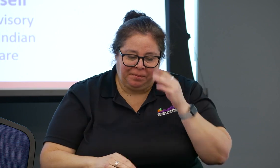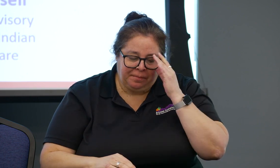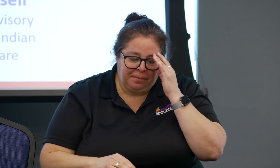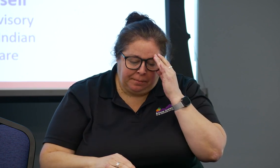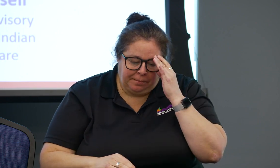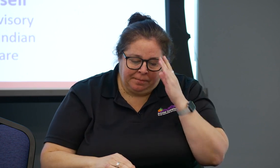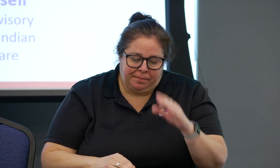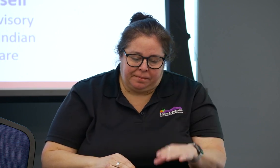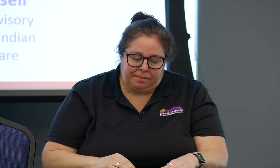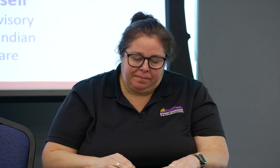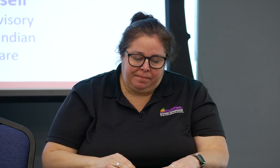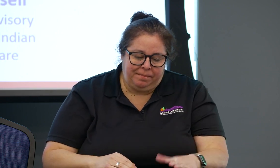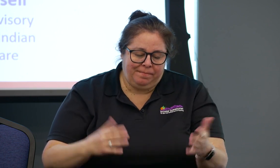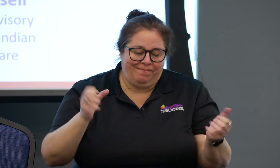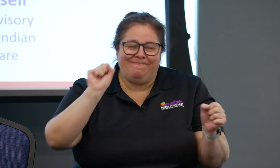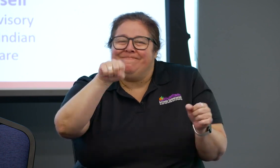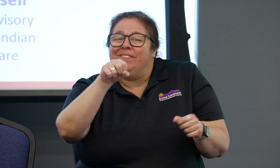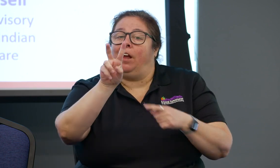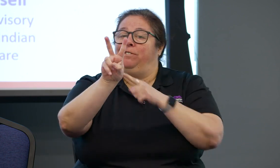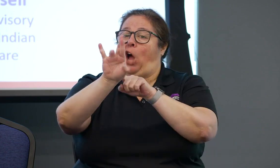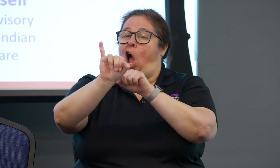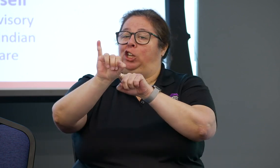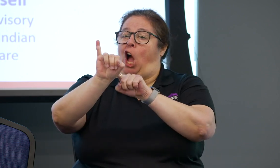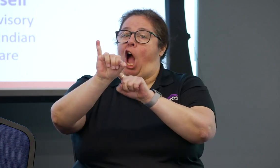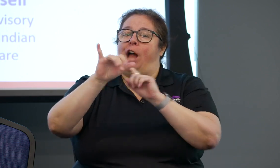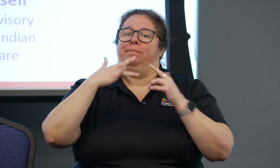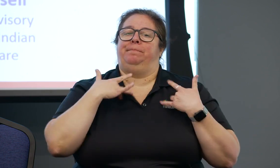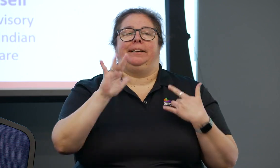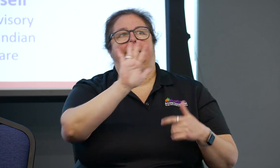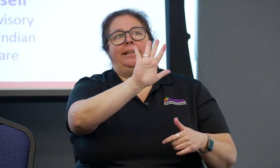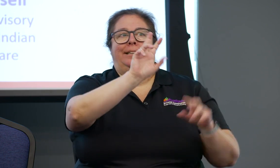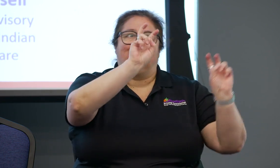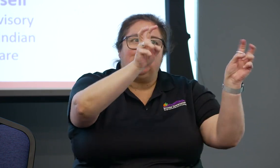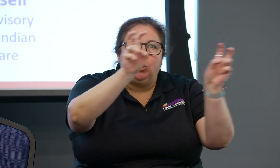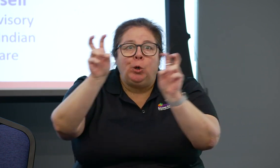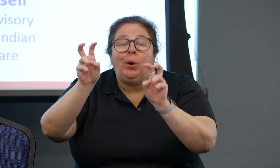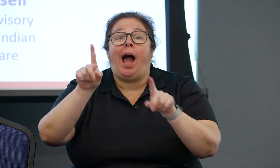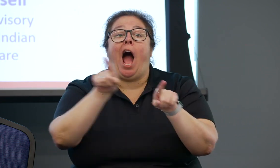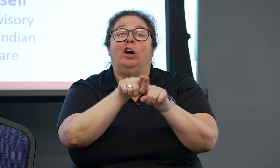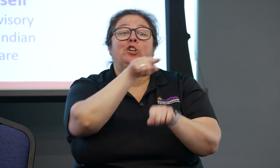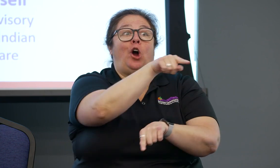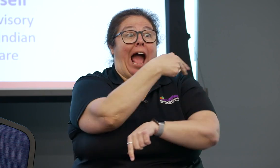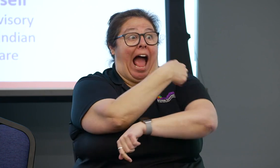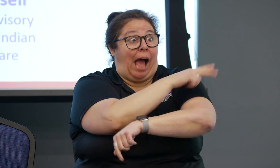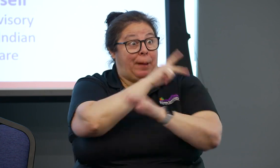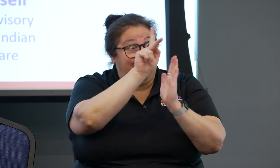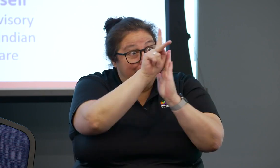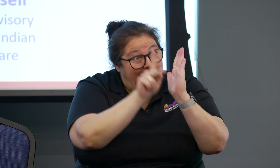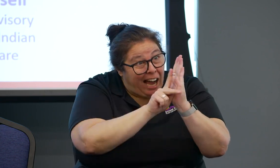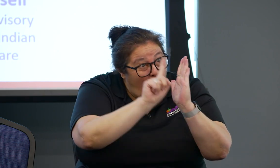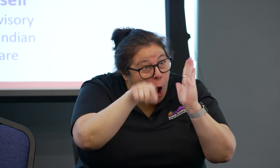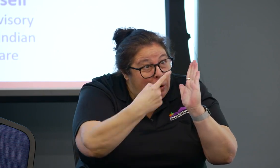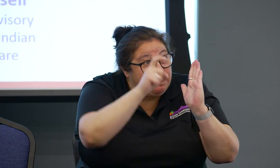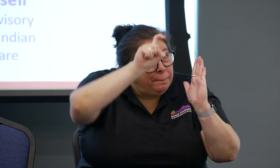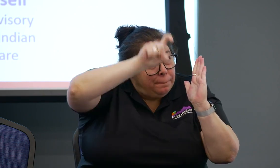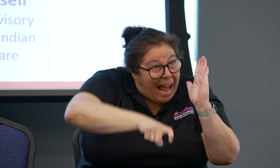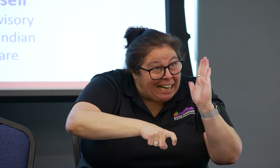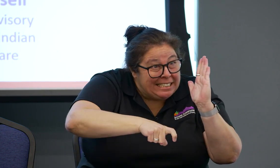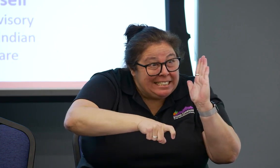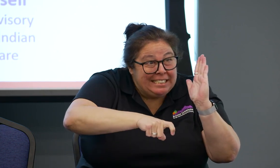missing out on their opportunity to, Deaf and Hard of Hearing people to miss out on their opportunity to get the healthcare that they need, which happens quite a bit.